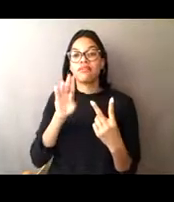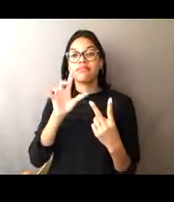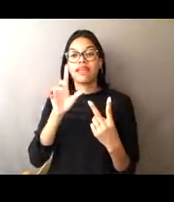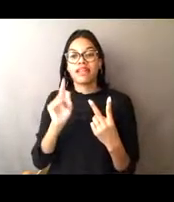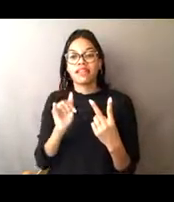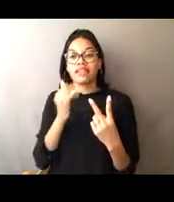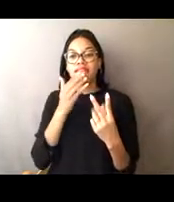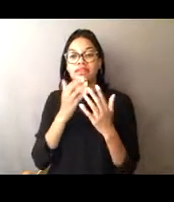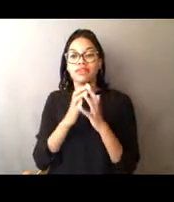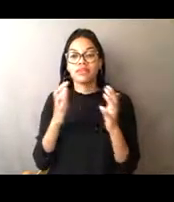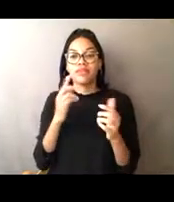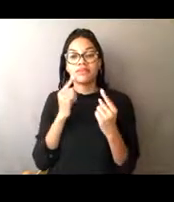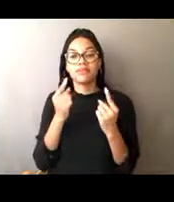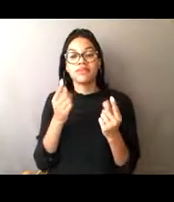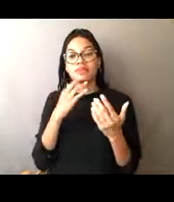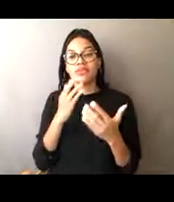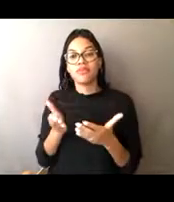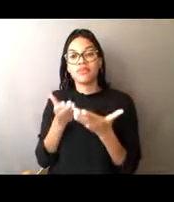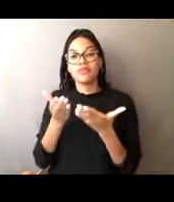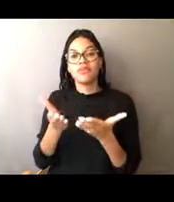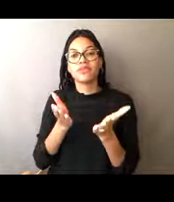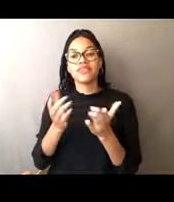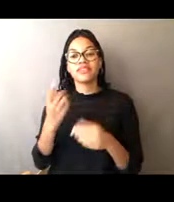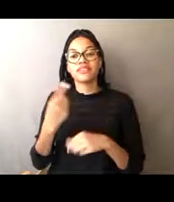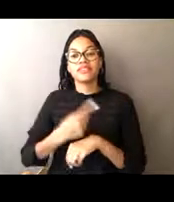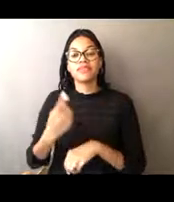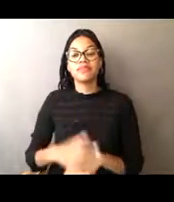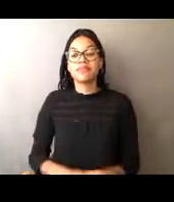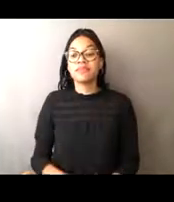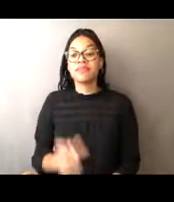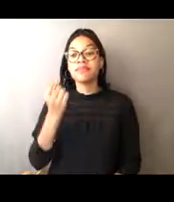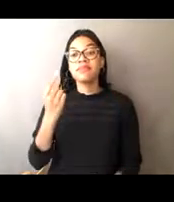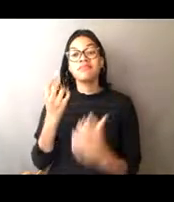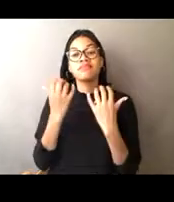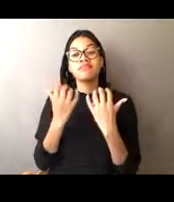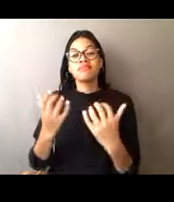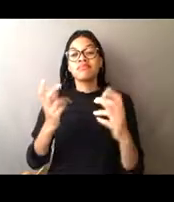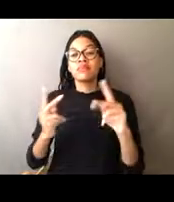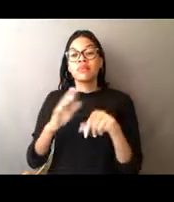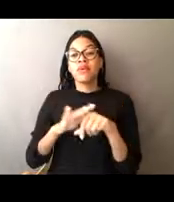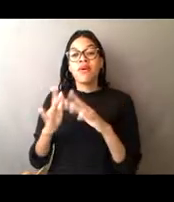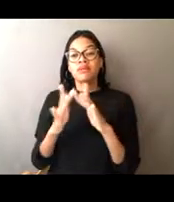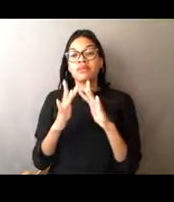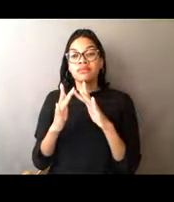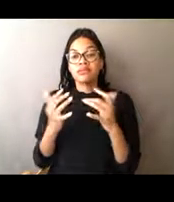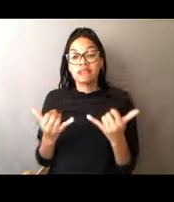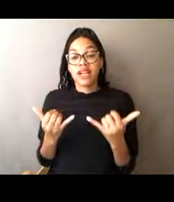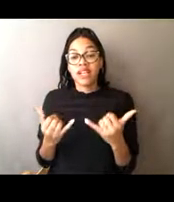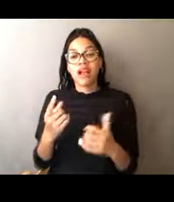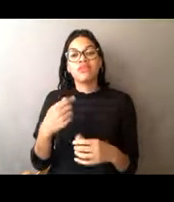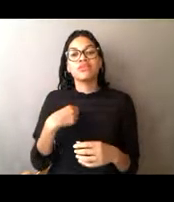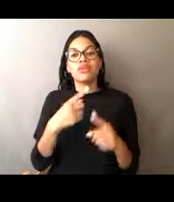You're all muted because we have a lot of people on the line and we want to make sure everyone can hear our speakers. However, there's a box where you can write questions